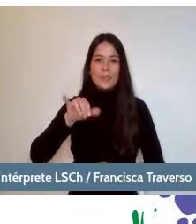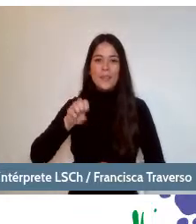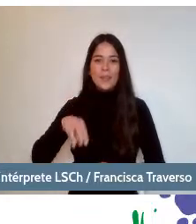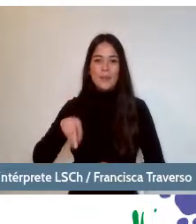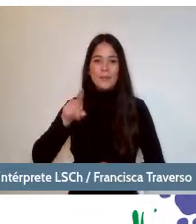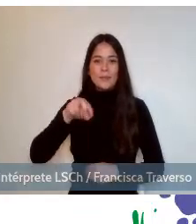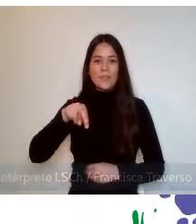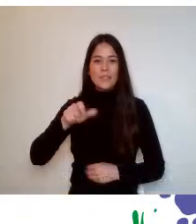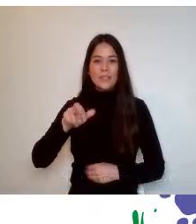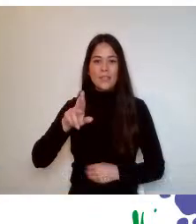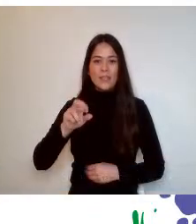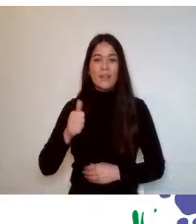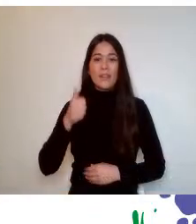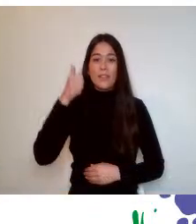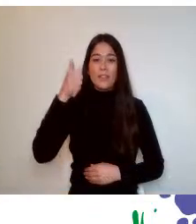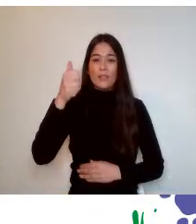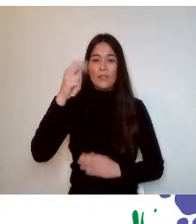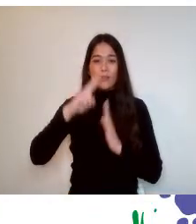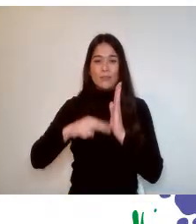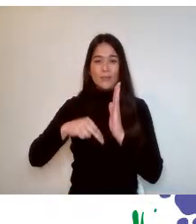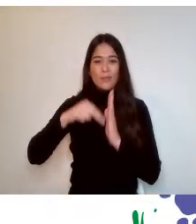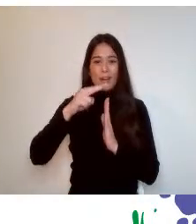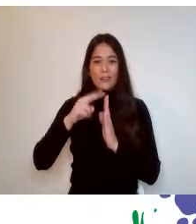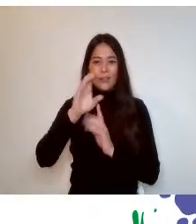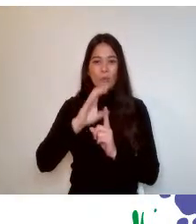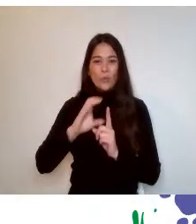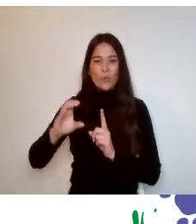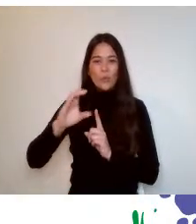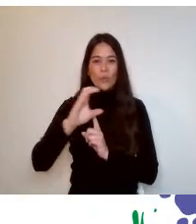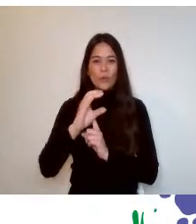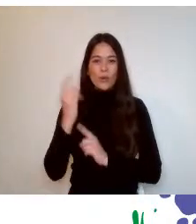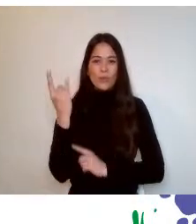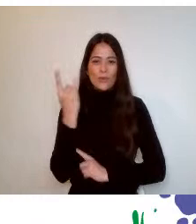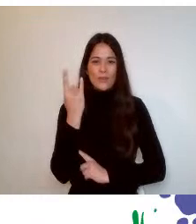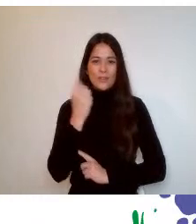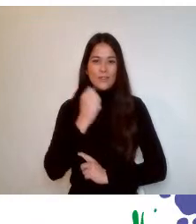and I am the Director of Arts and Culture at Catholic University